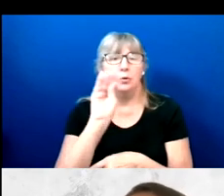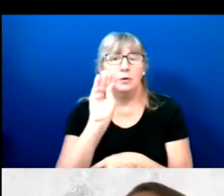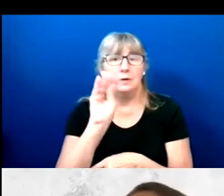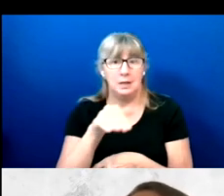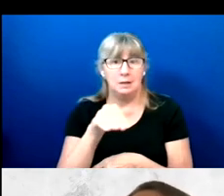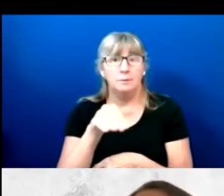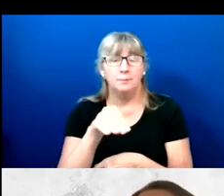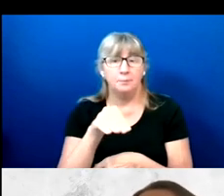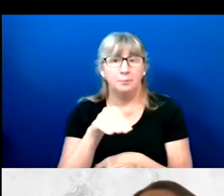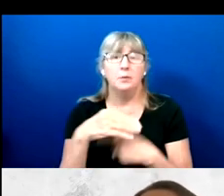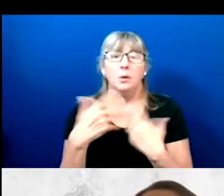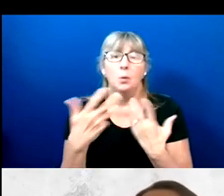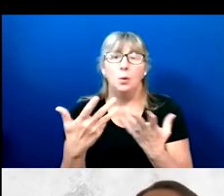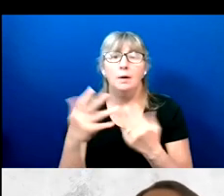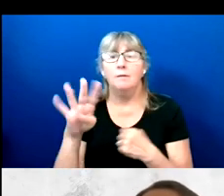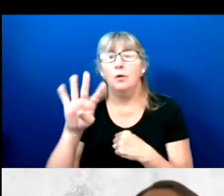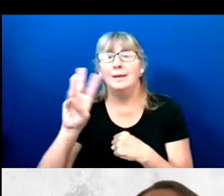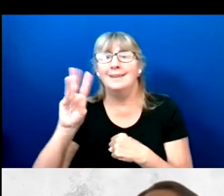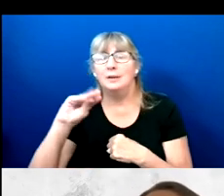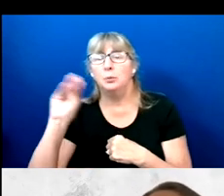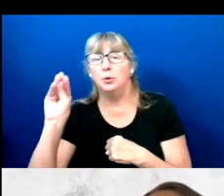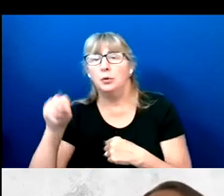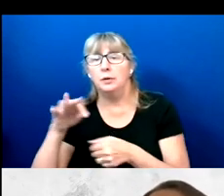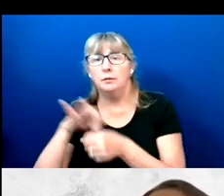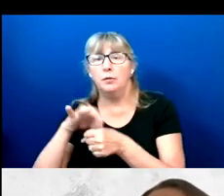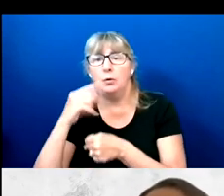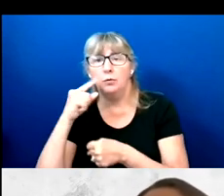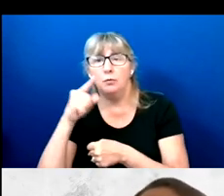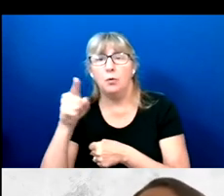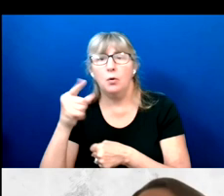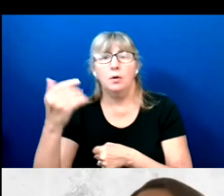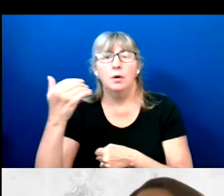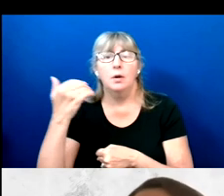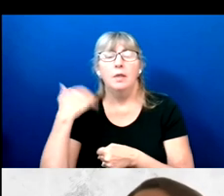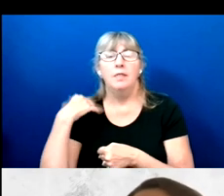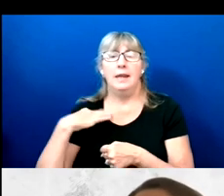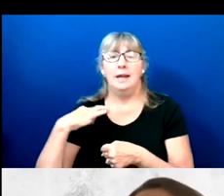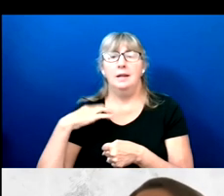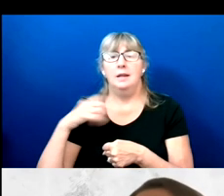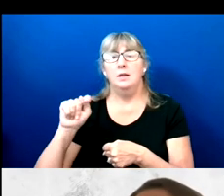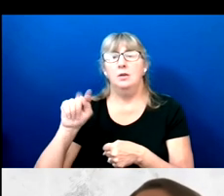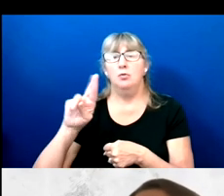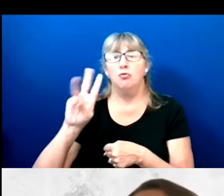While 46% voted for then candidate, Trump.